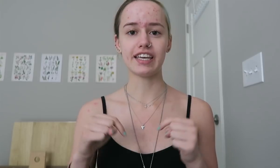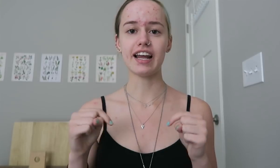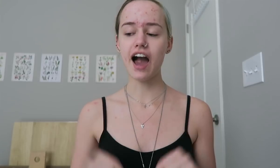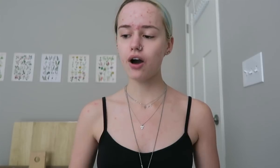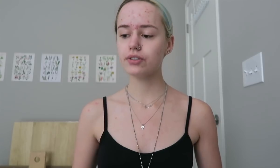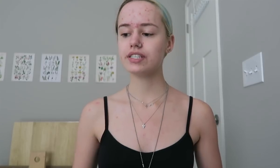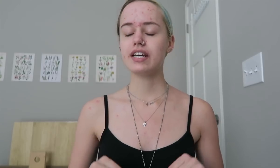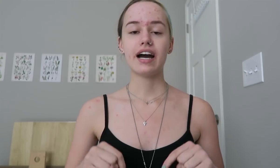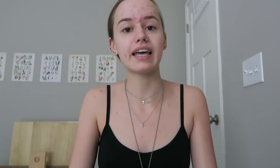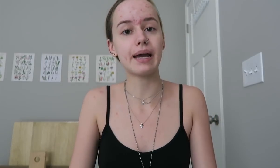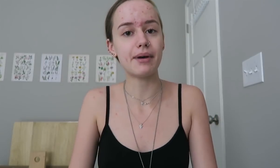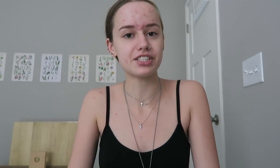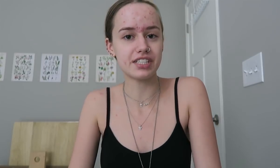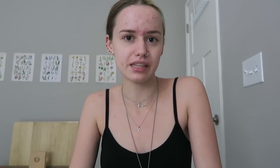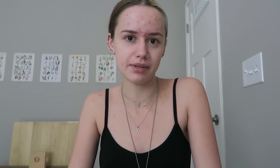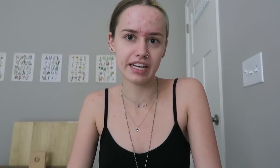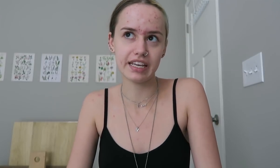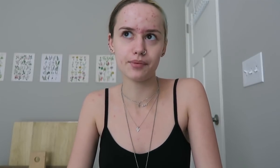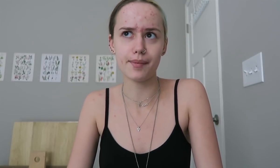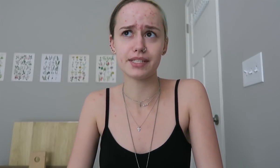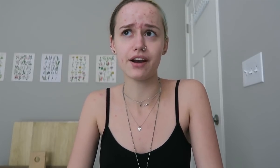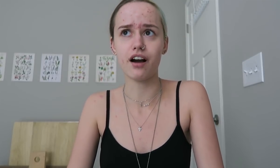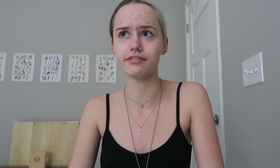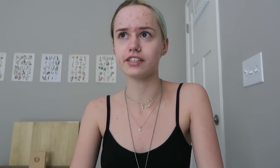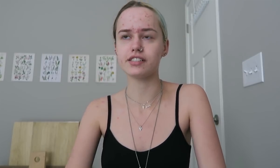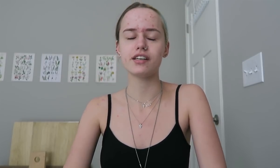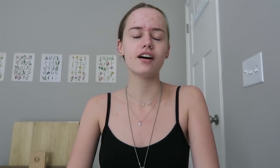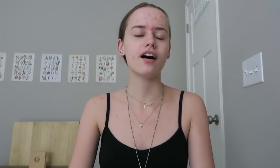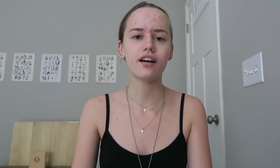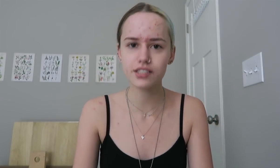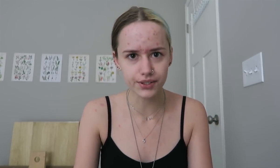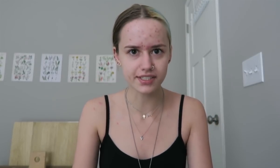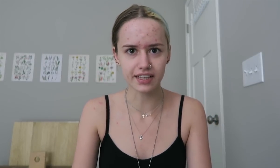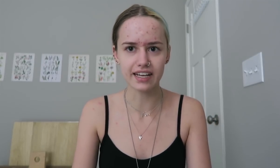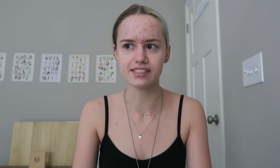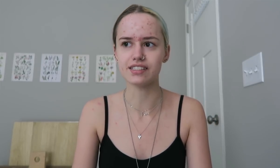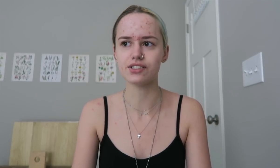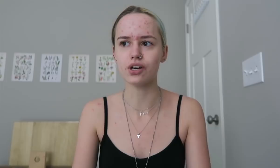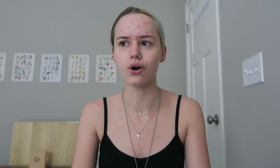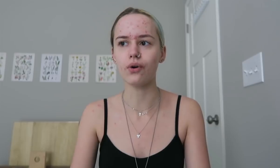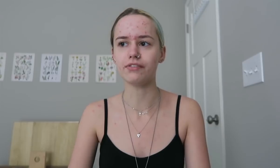checking it out, like I mentioned at the beginning, the website offers all sorts of classes, so if